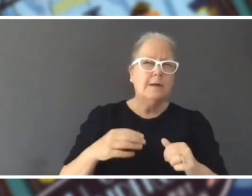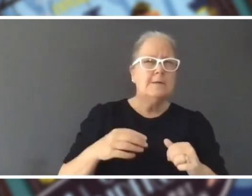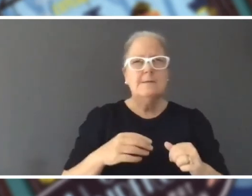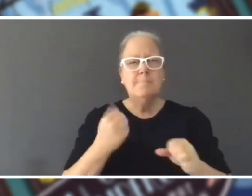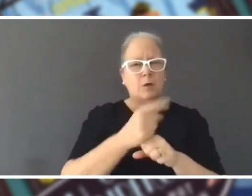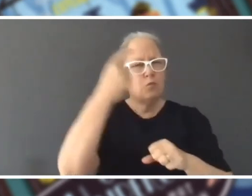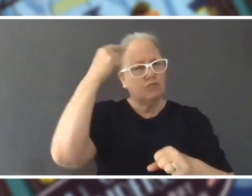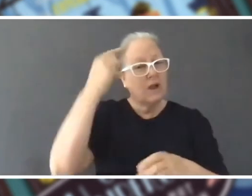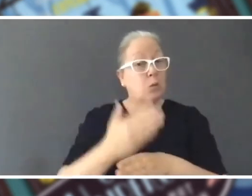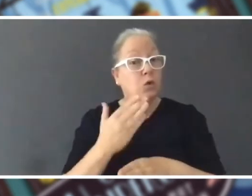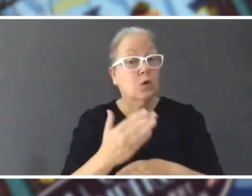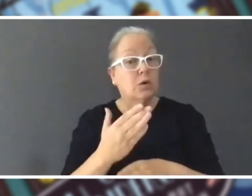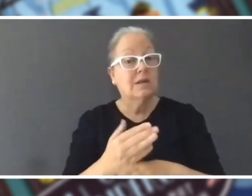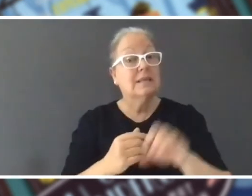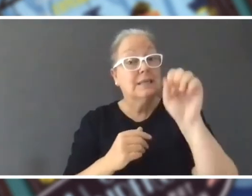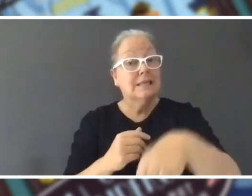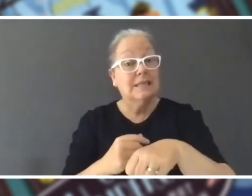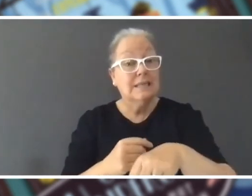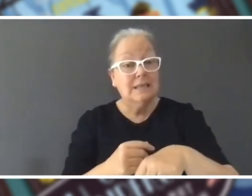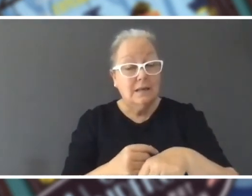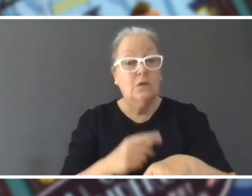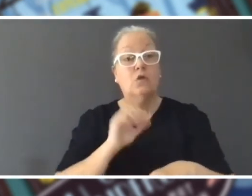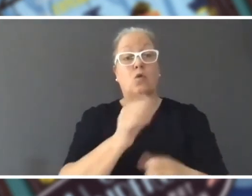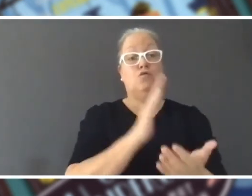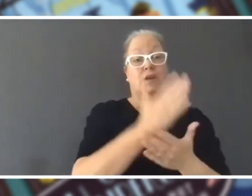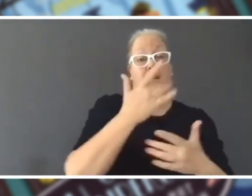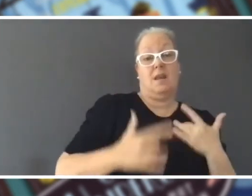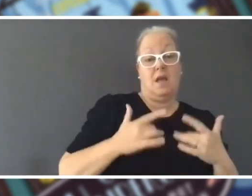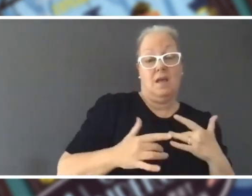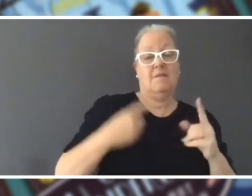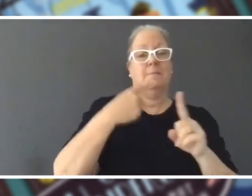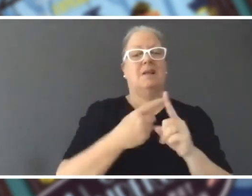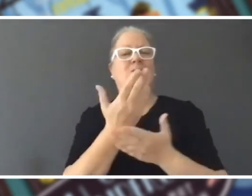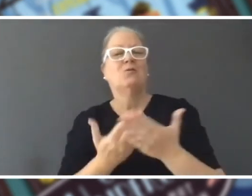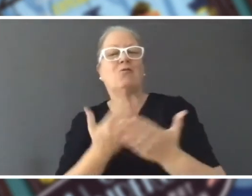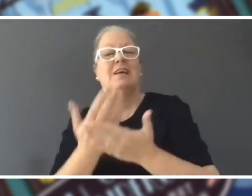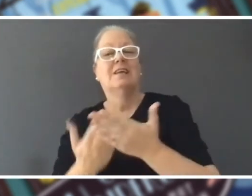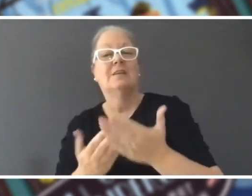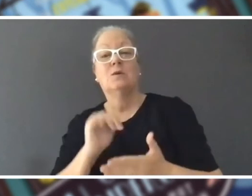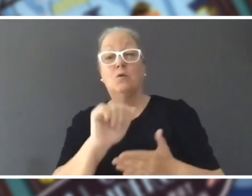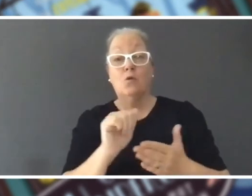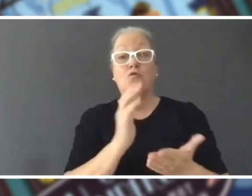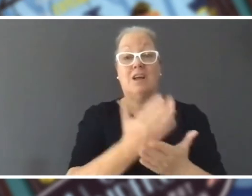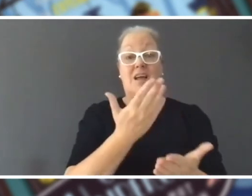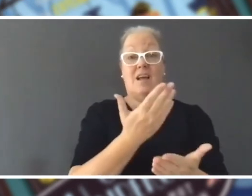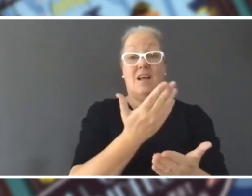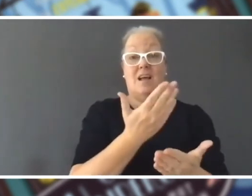Mat: Yes, it's a good way to mix up your real life and stories, so you can make your real life sound like a story and you can make your